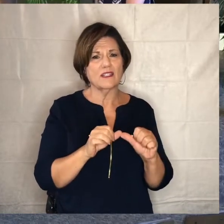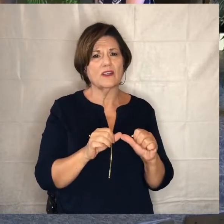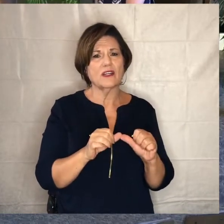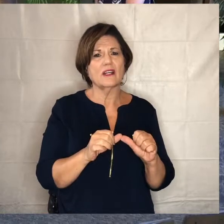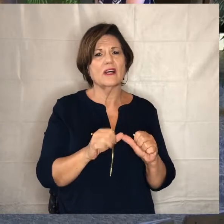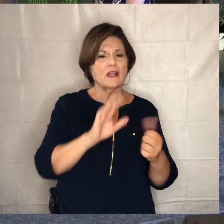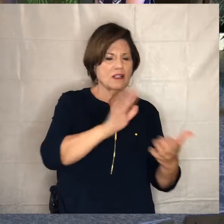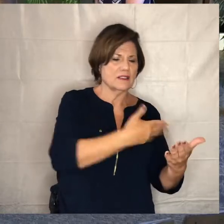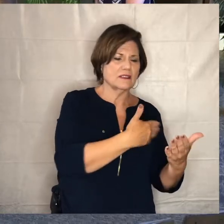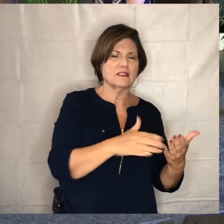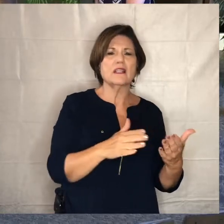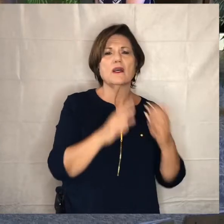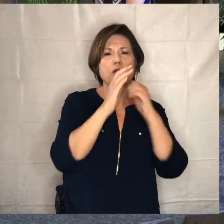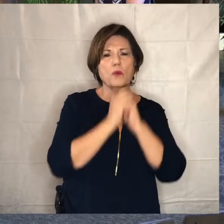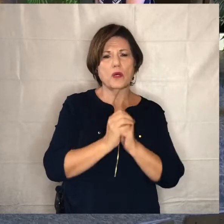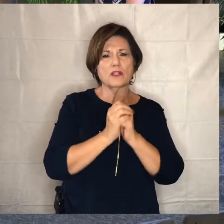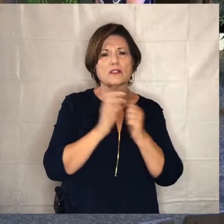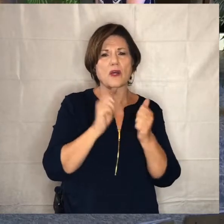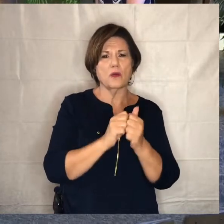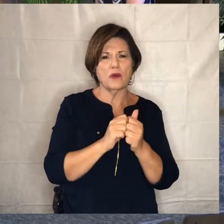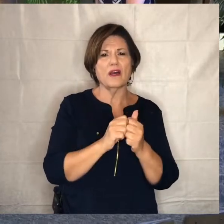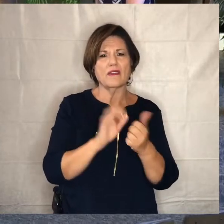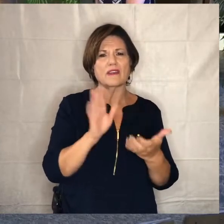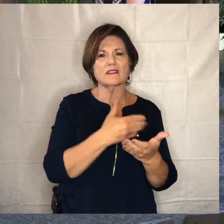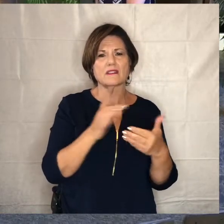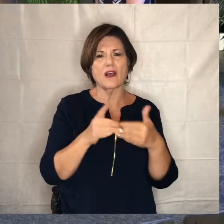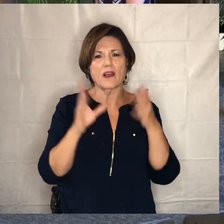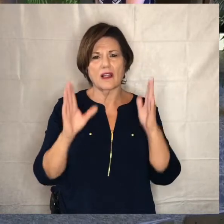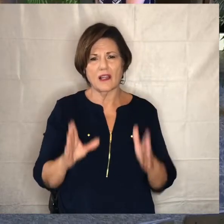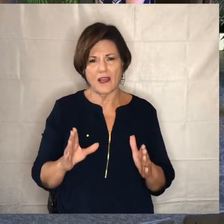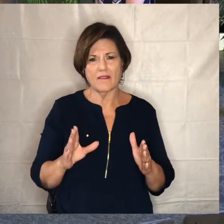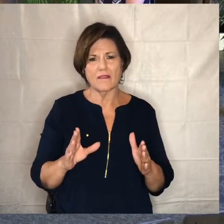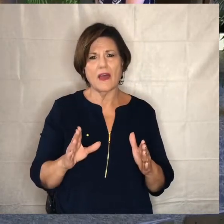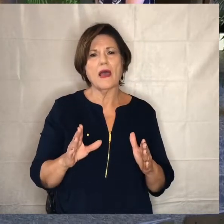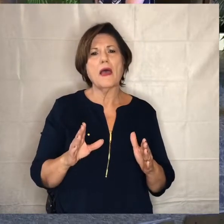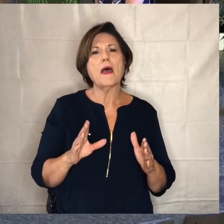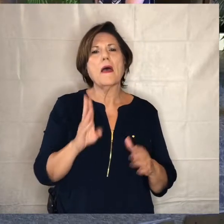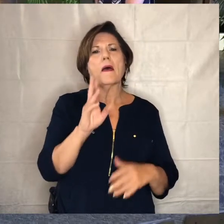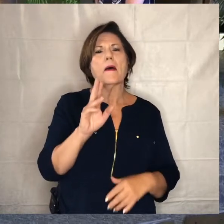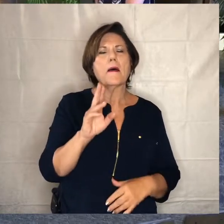of worship with our band singing build my life